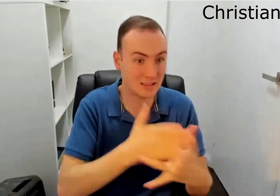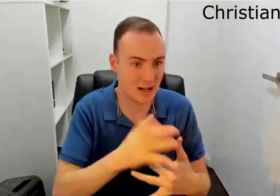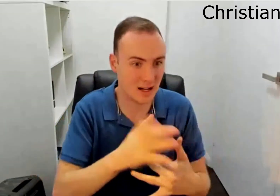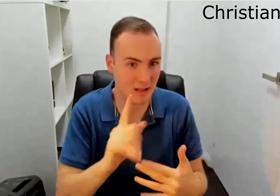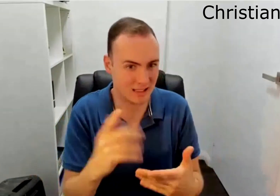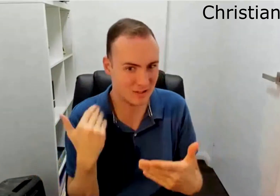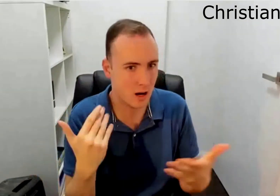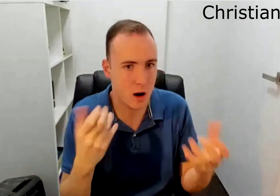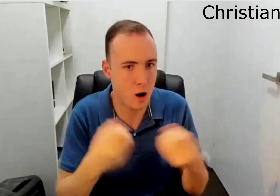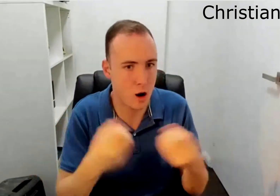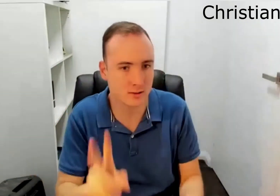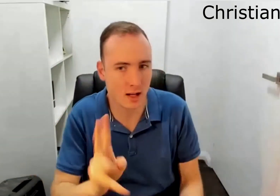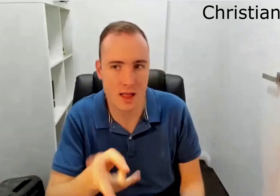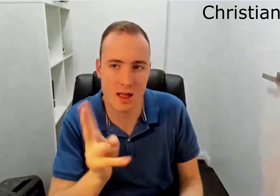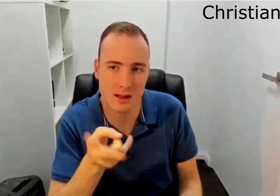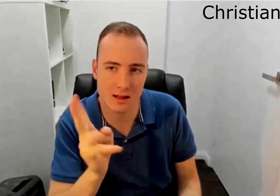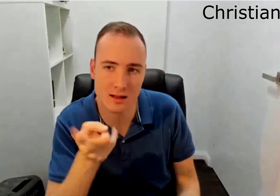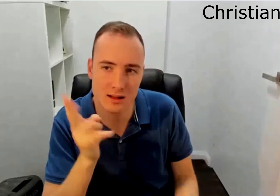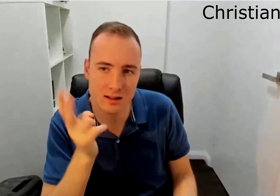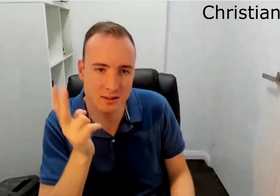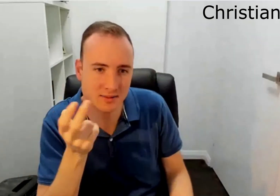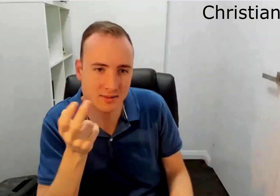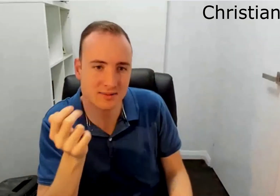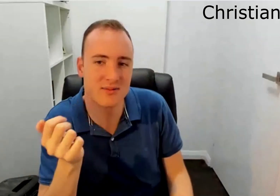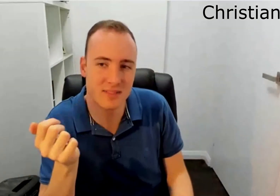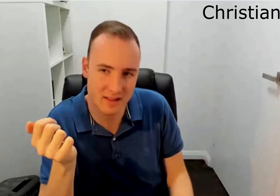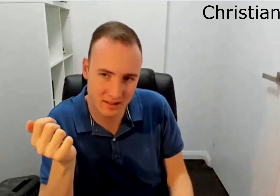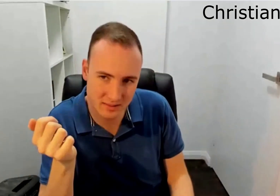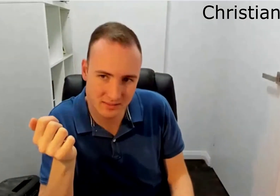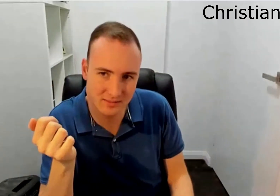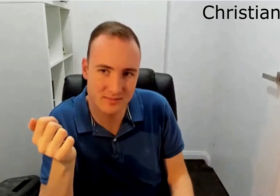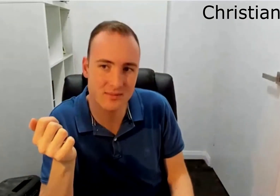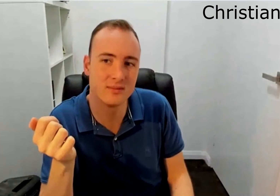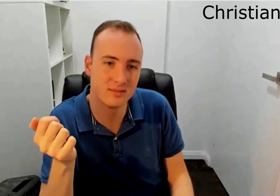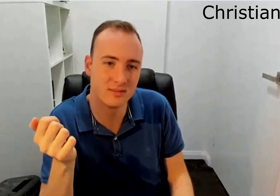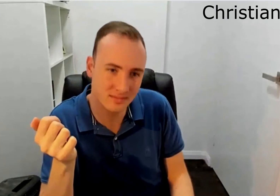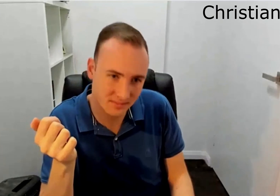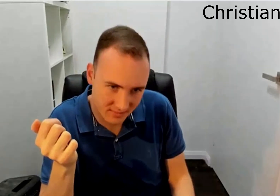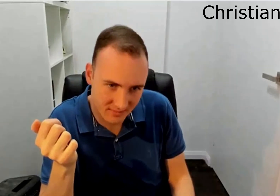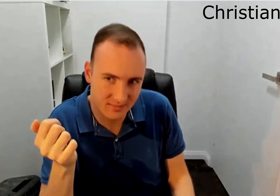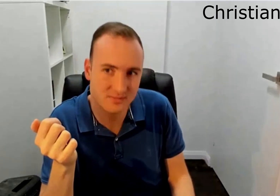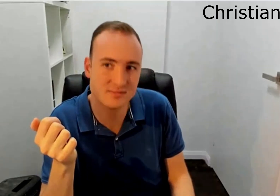And deaf people get really excited. Oh this video has captioning and then once you open it, there's no captioning